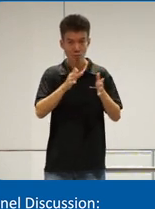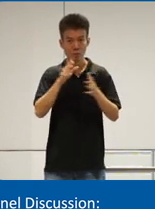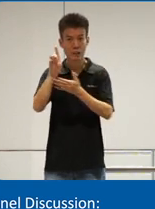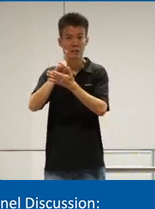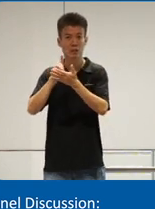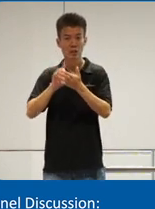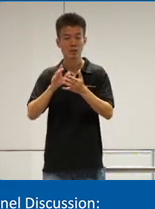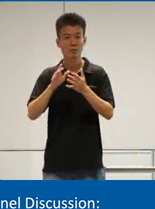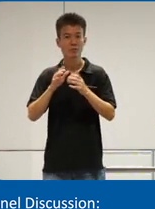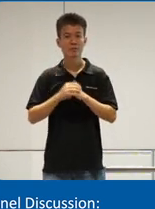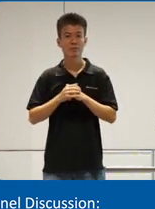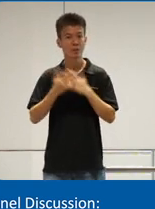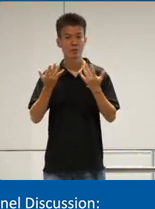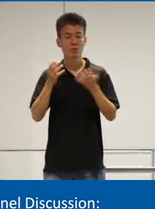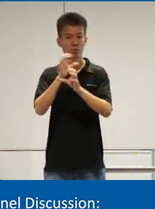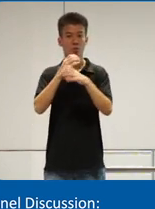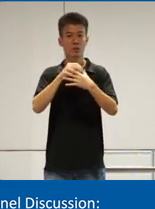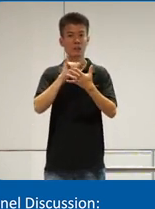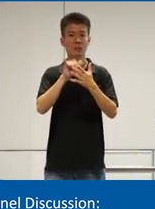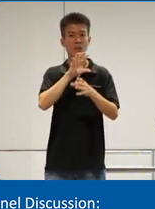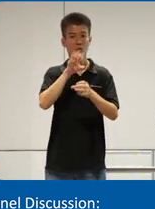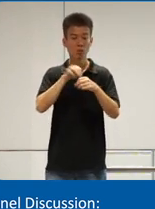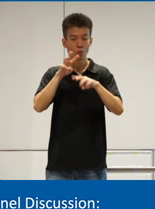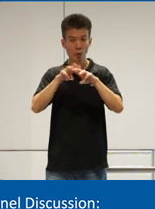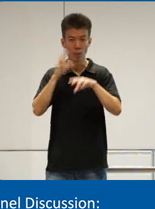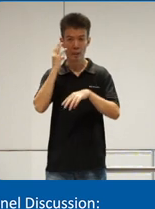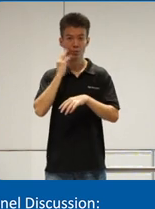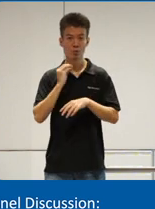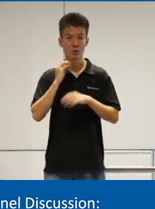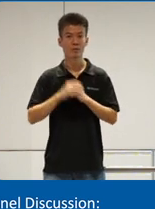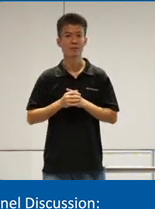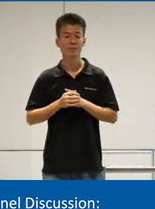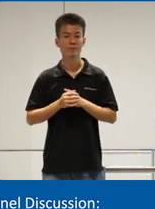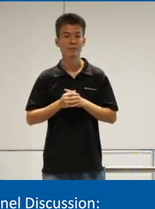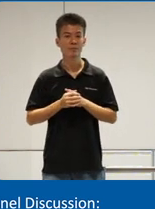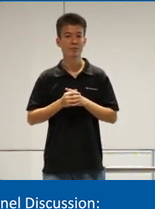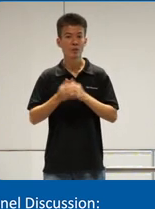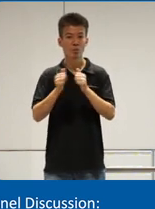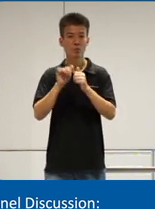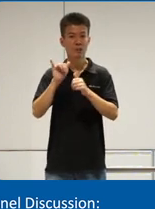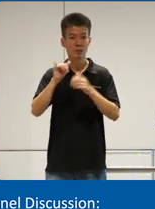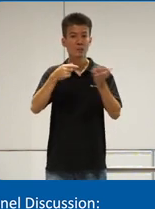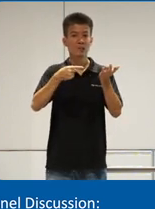on how to create inclusive web experiences so with that kind of technology educational